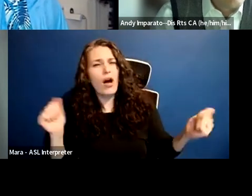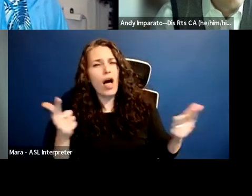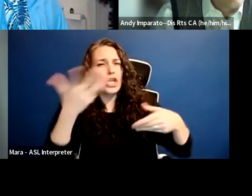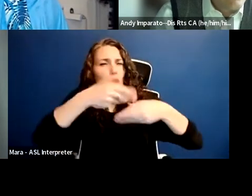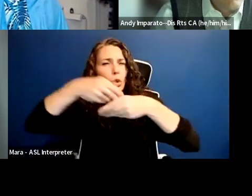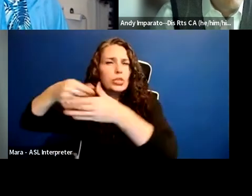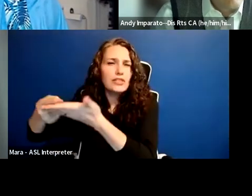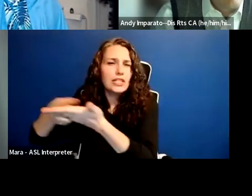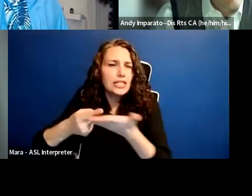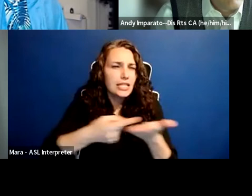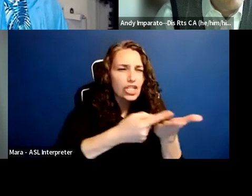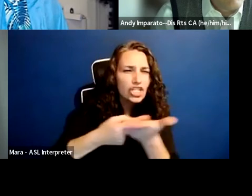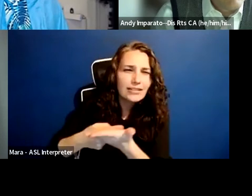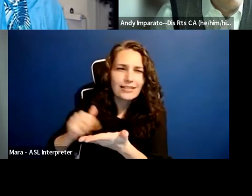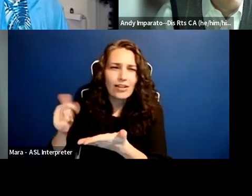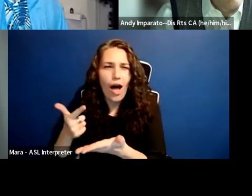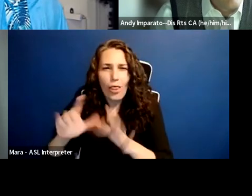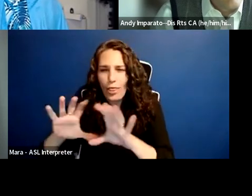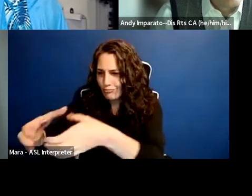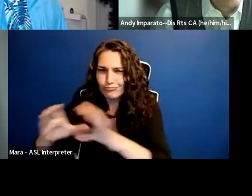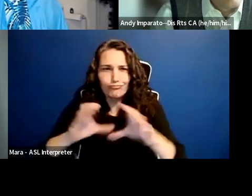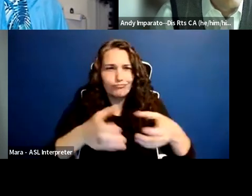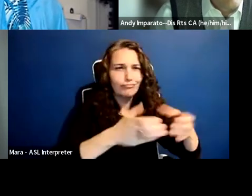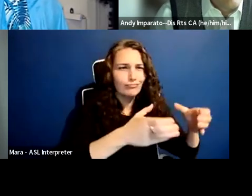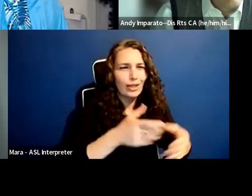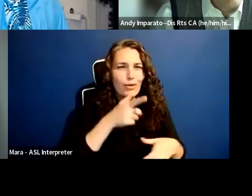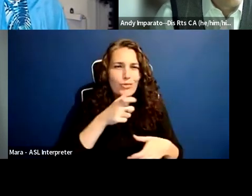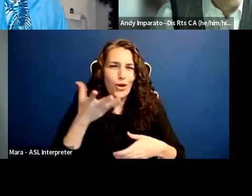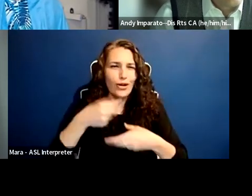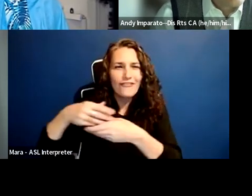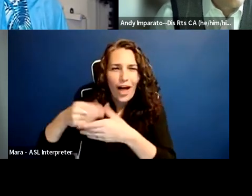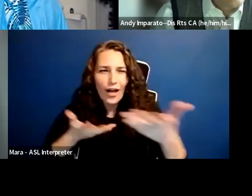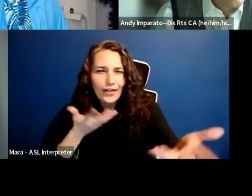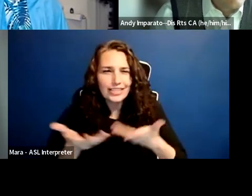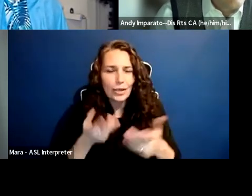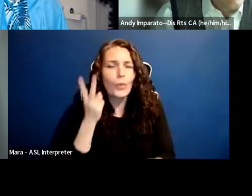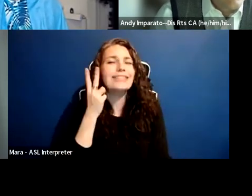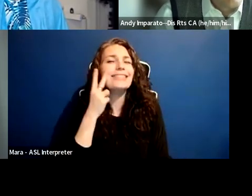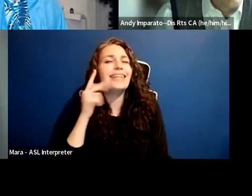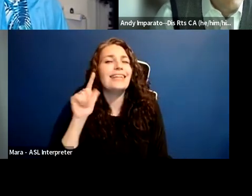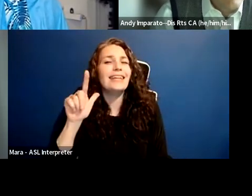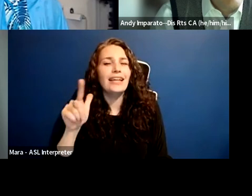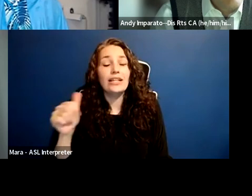when we're still dealing with the Omicron variant. So I think this fight that's going on on your campus right now,